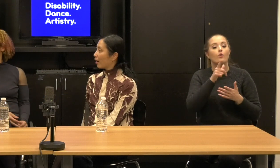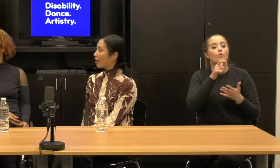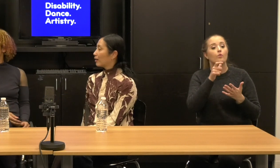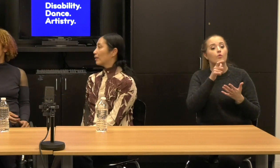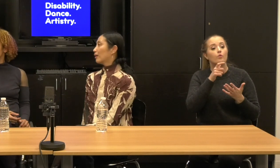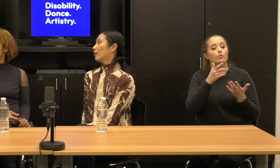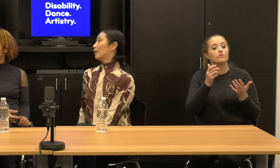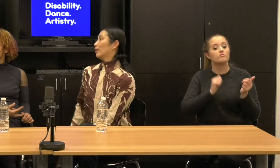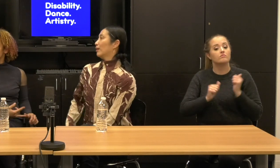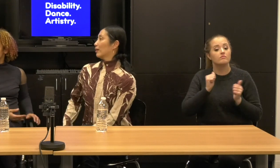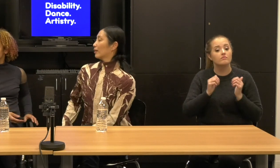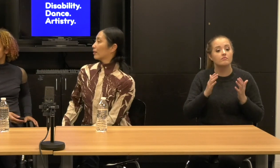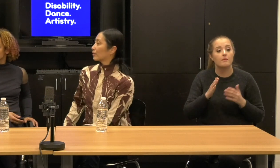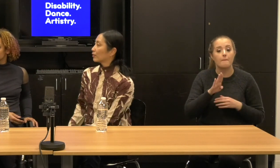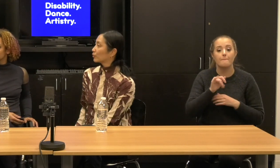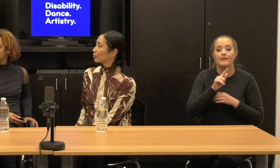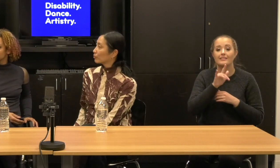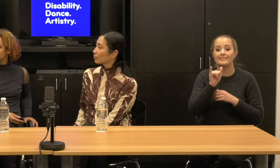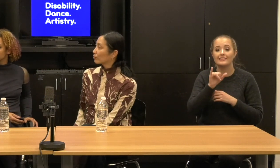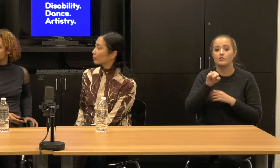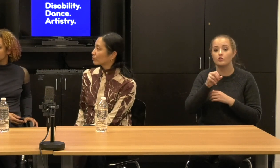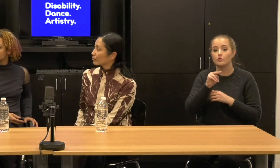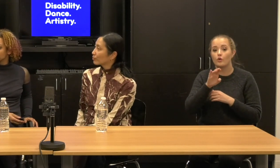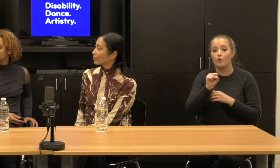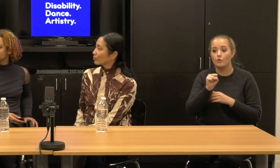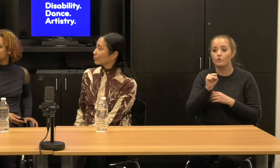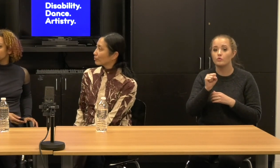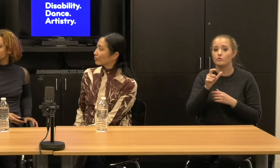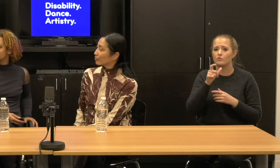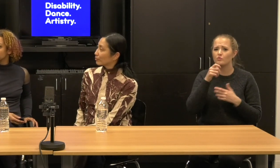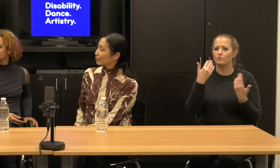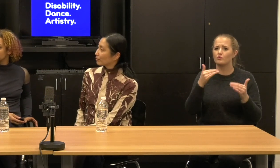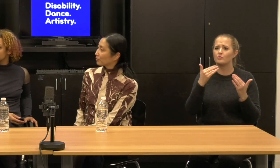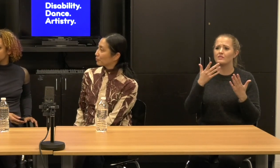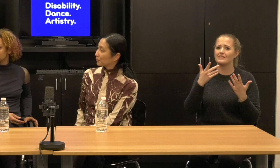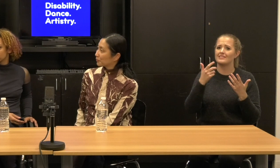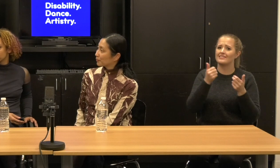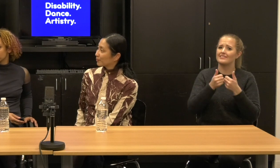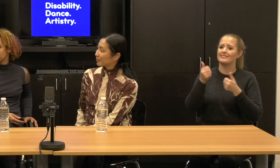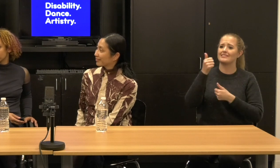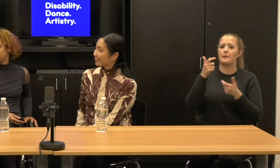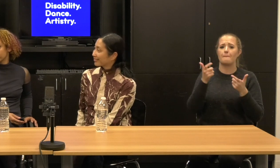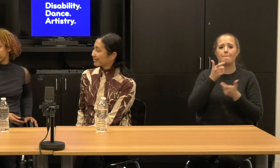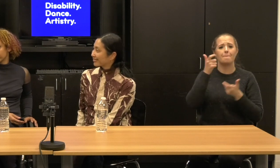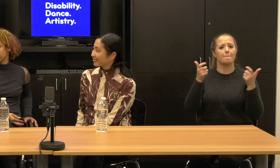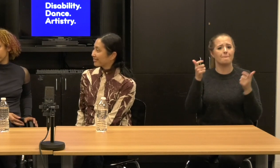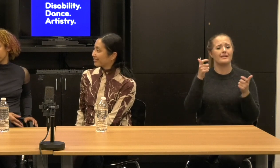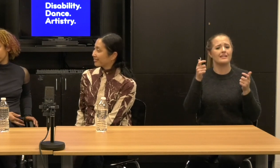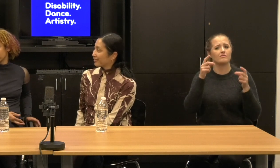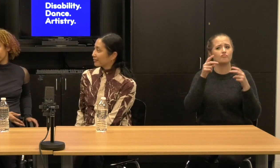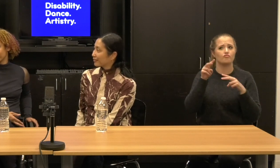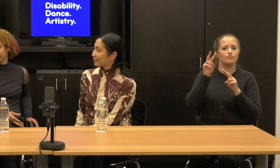I mean, Bill t Jones is a major figure who, who, has early on recognized disability as